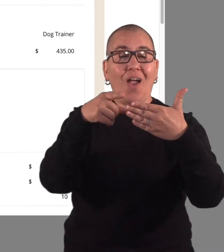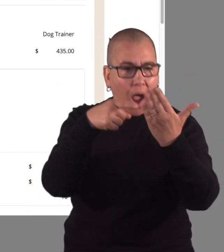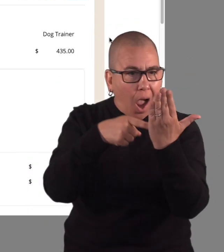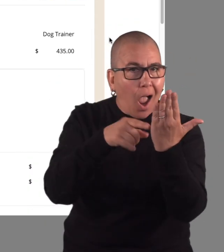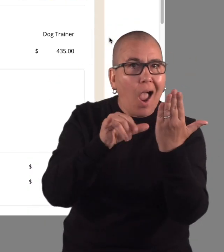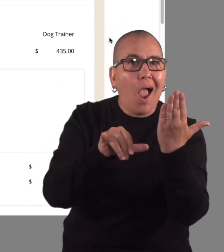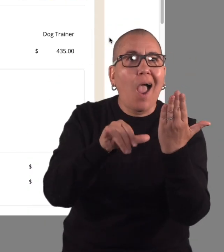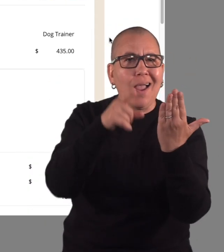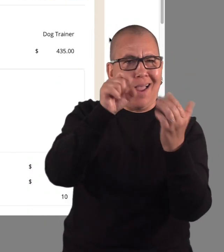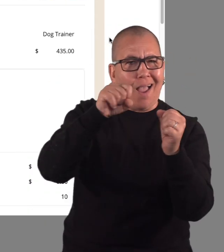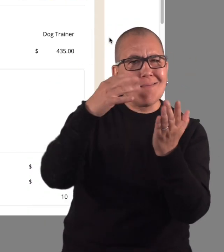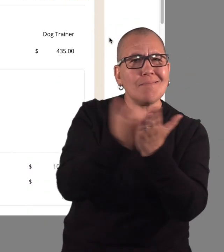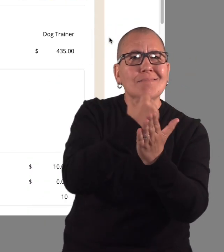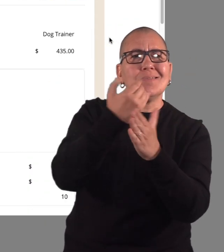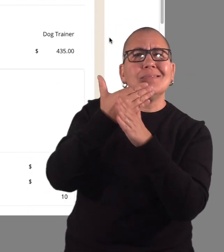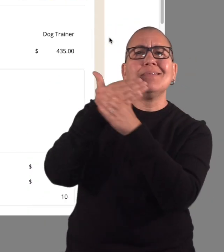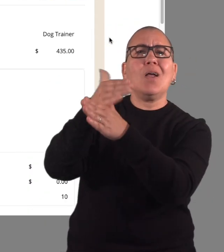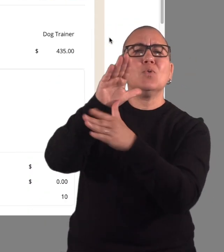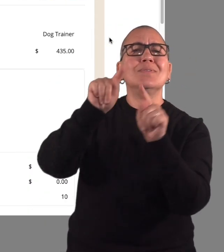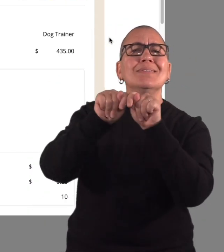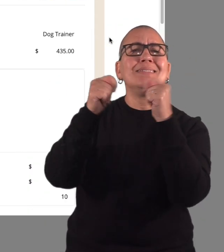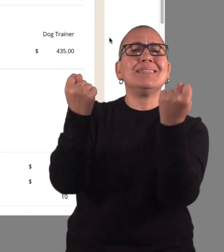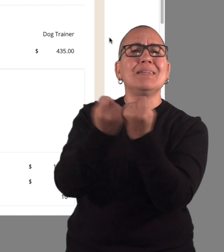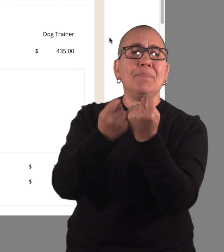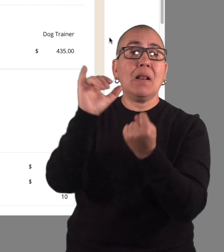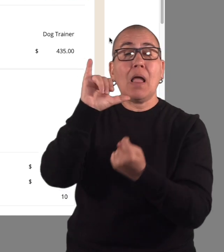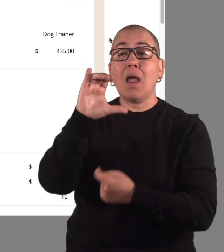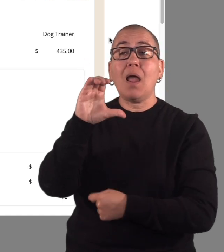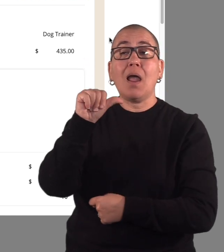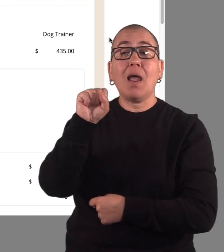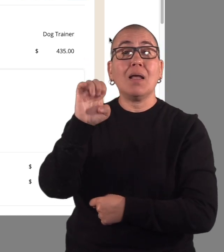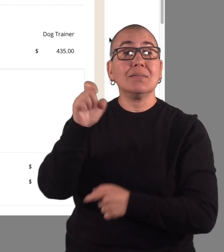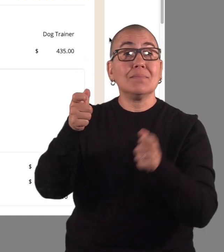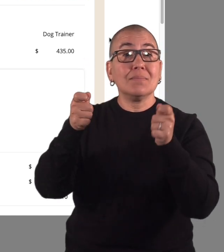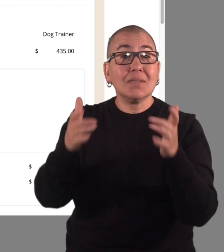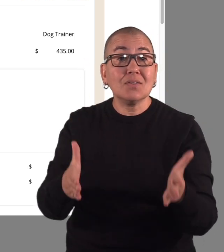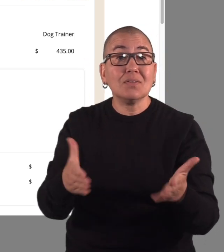You can share them with others on your team like case managers,